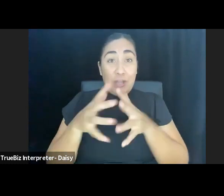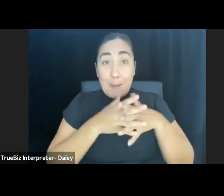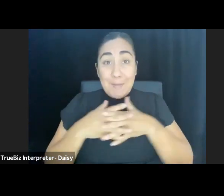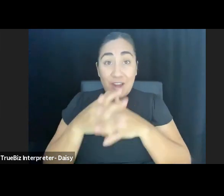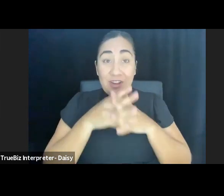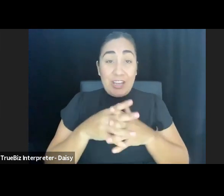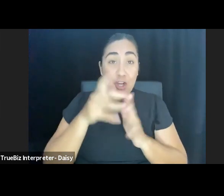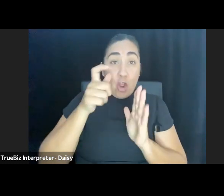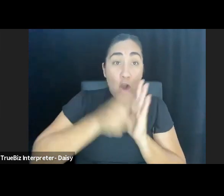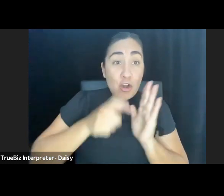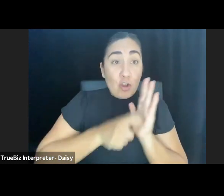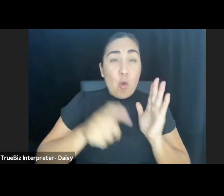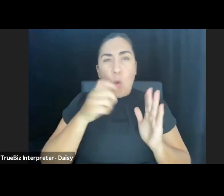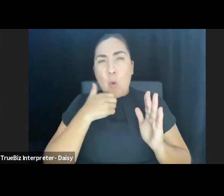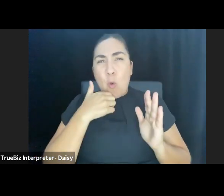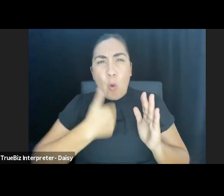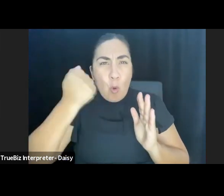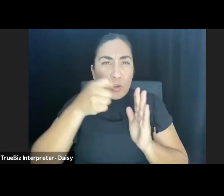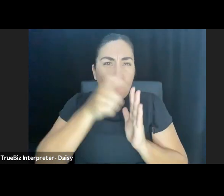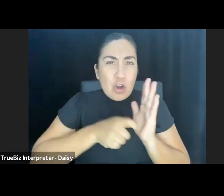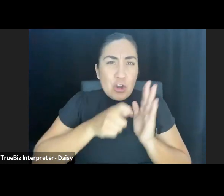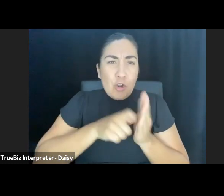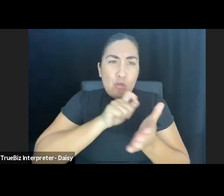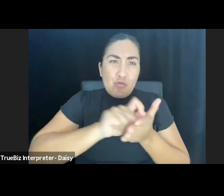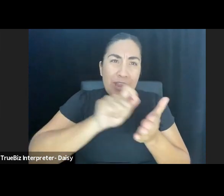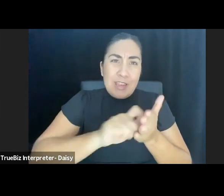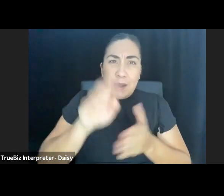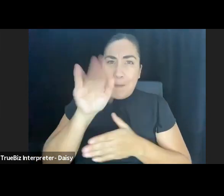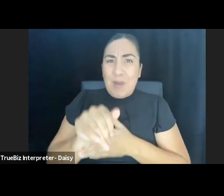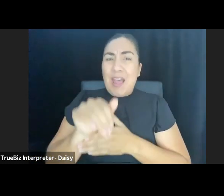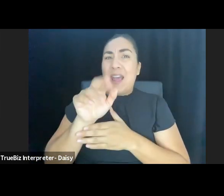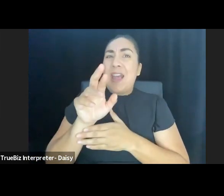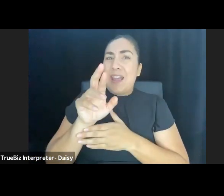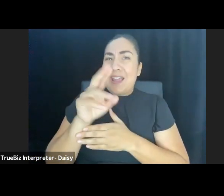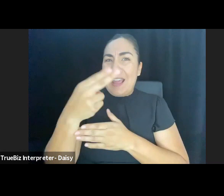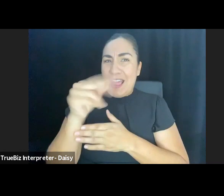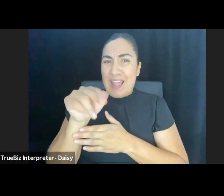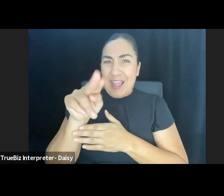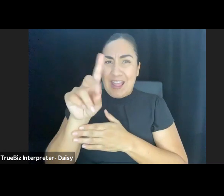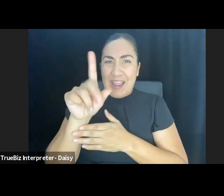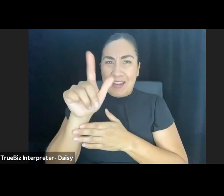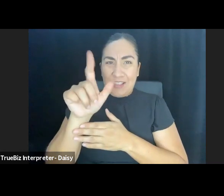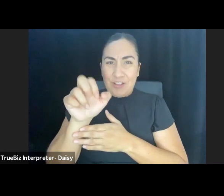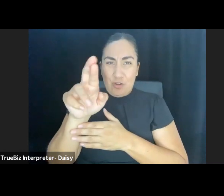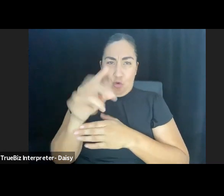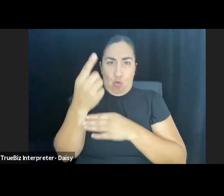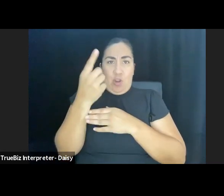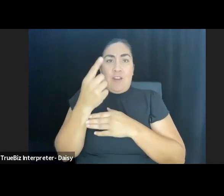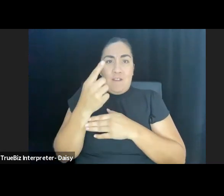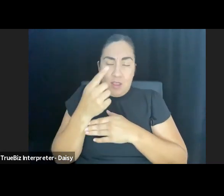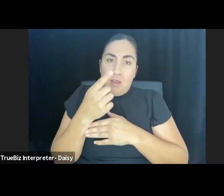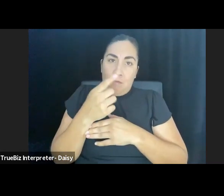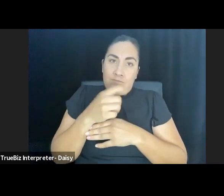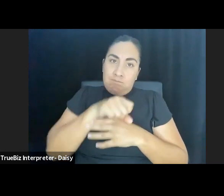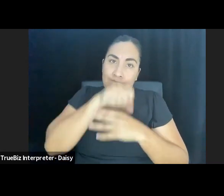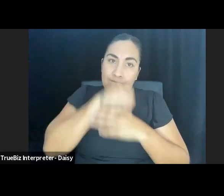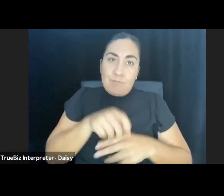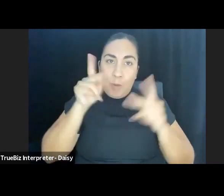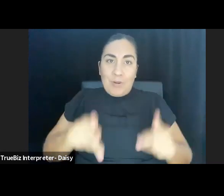an older article written by Zelda Fichandler, one of the founders of our beloved movement. Learning the ropes in Zelda's dreamhouse